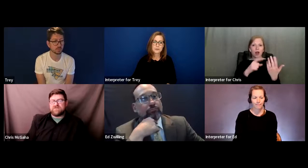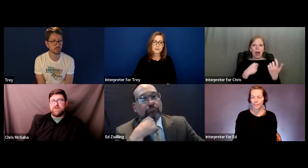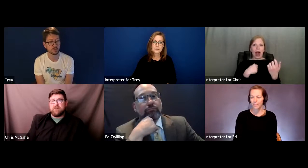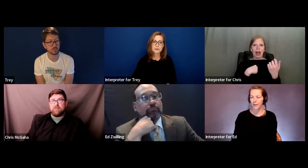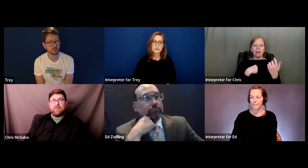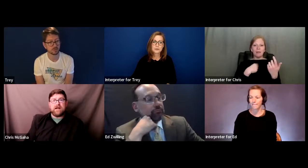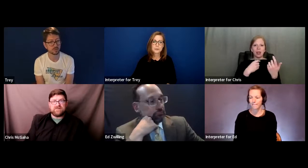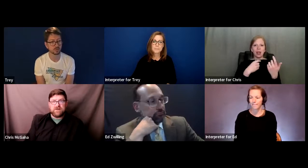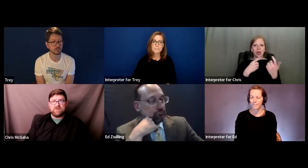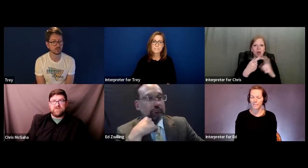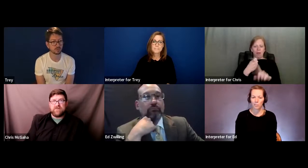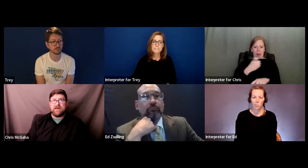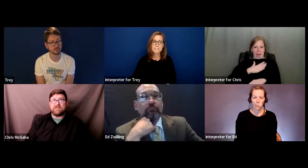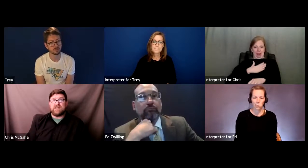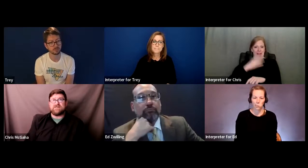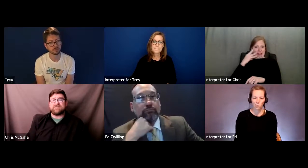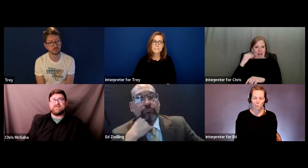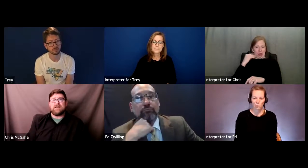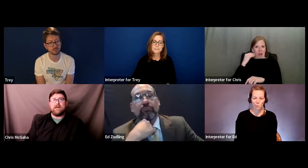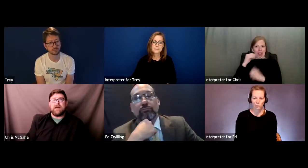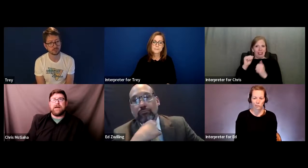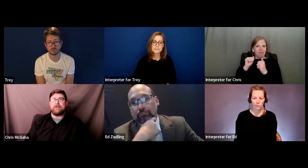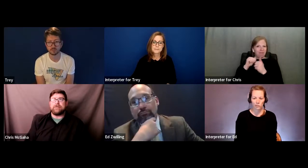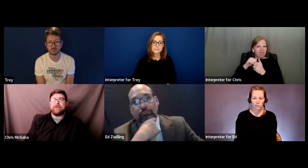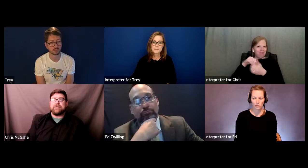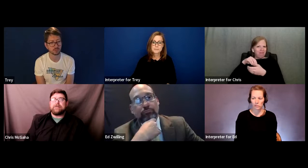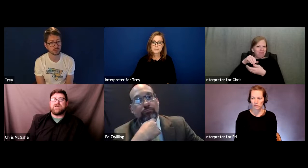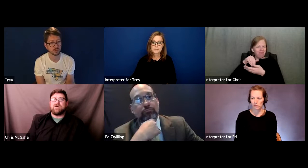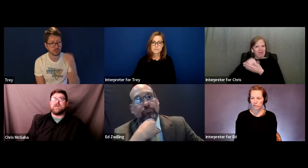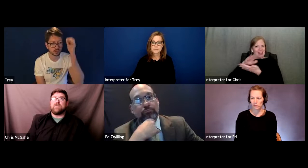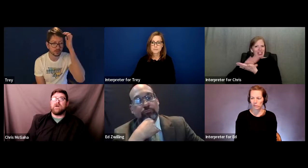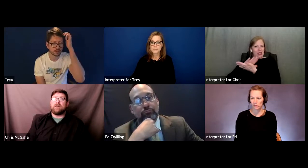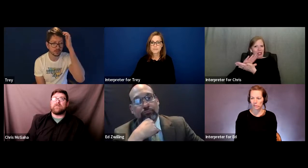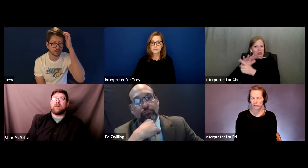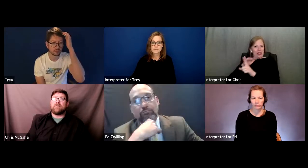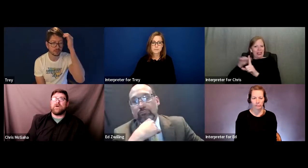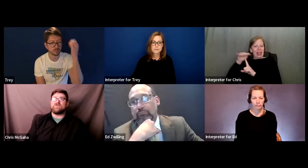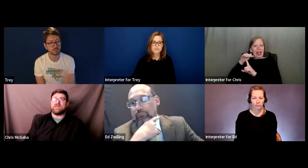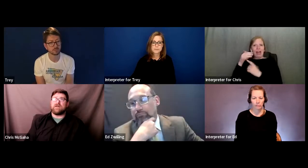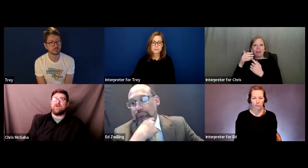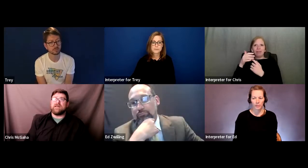Just from my experience within the education setting and talking with those who are in